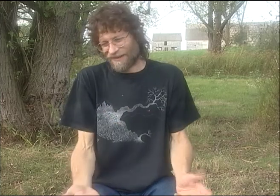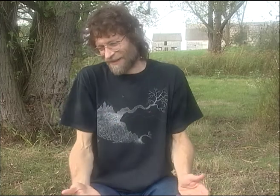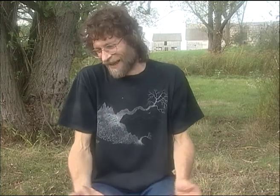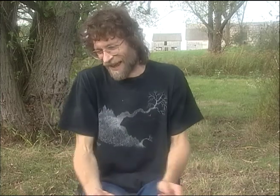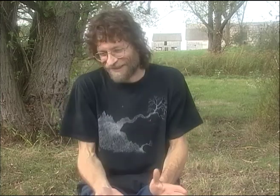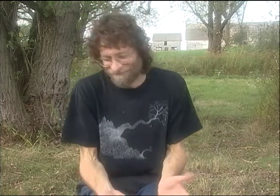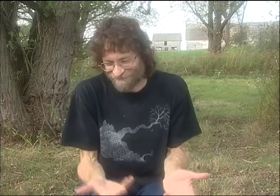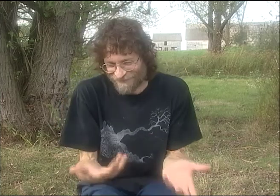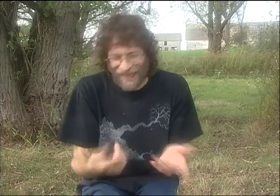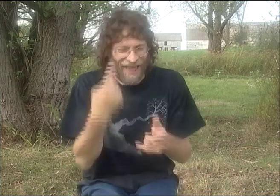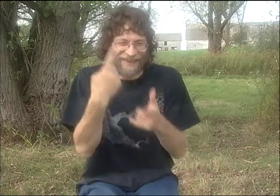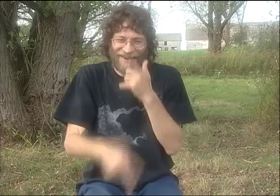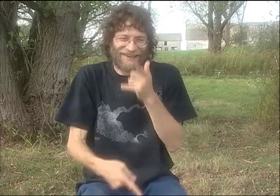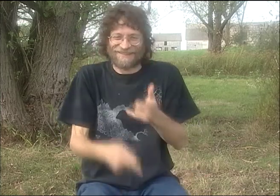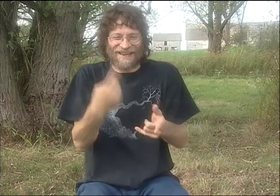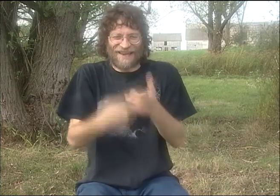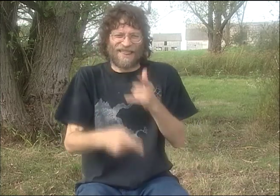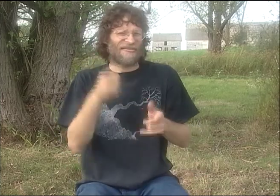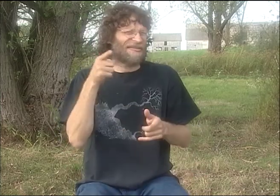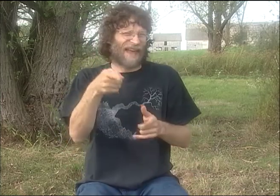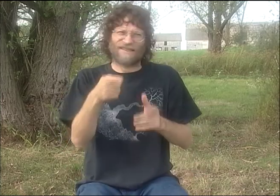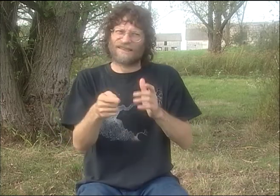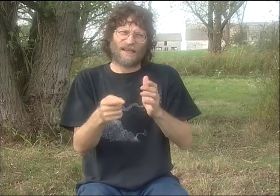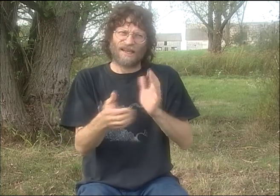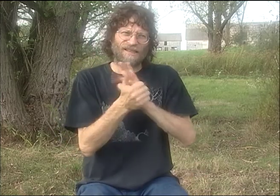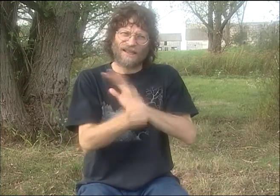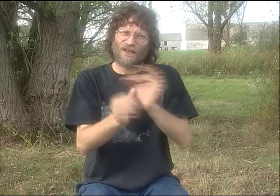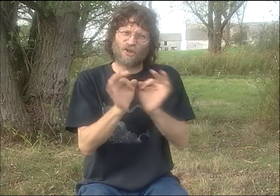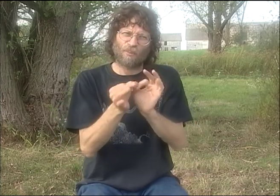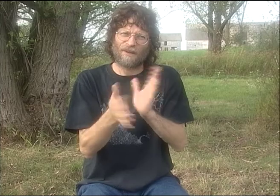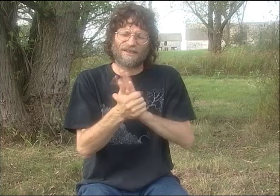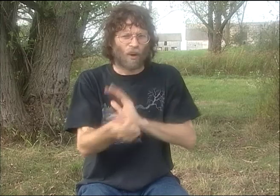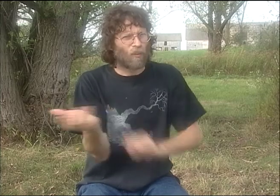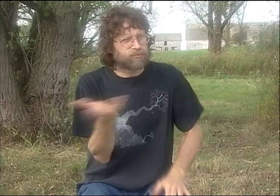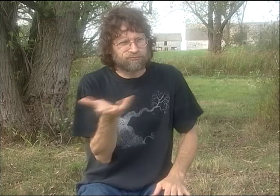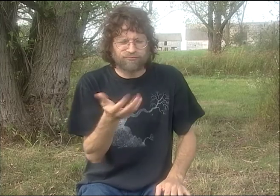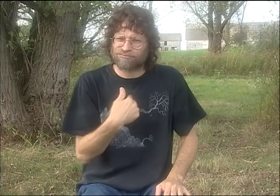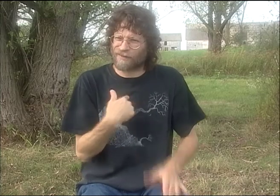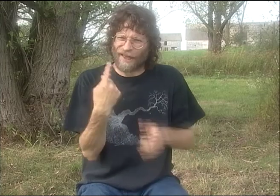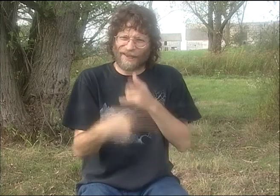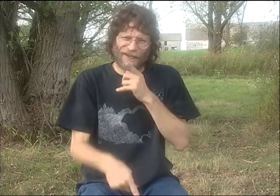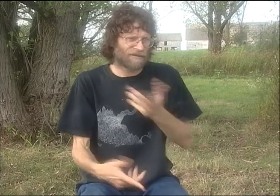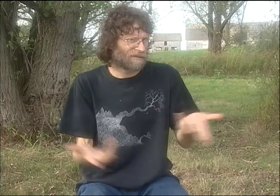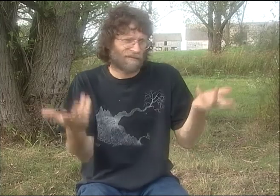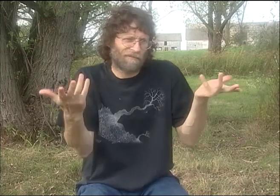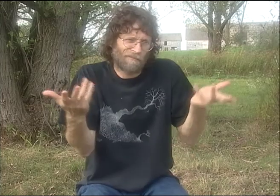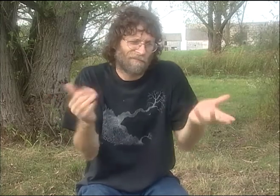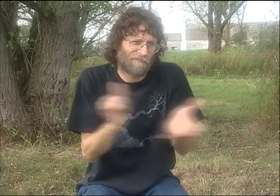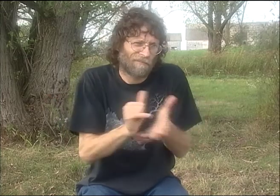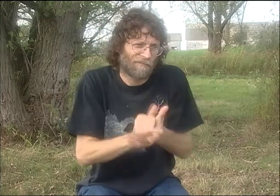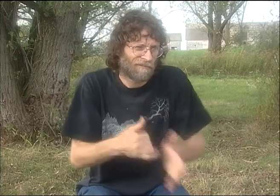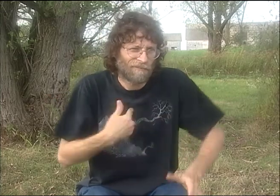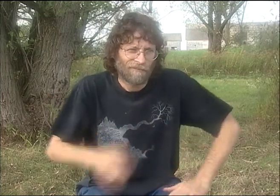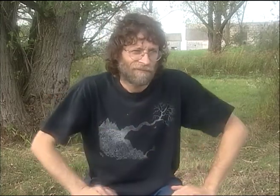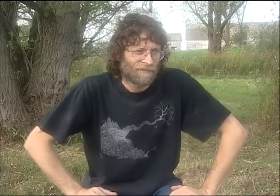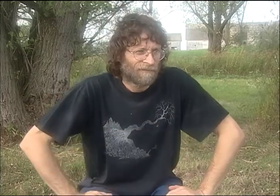WELL, I NEVER PRETENDED TO BE AN INTERPRETER. I DIDN'T. YOU KNOW, I CAN'T DO THAT. INTERPRETERS ARE INCREDIBLE.